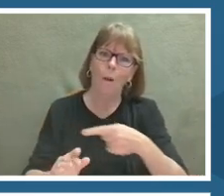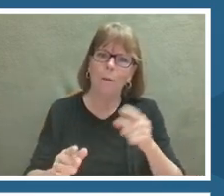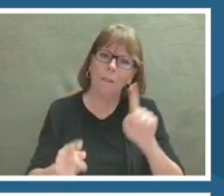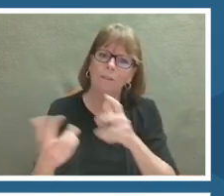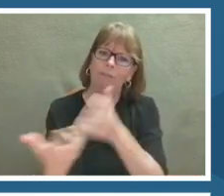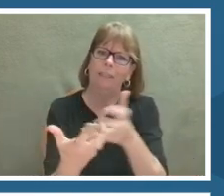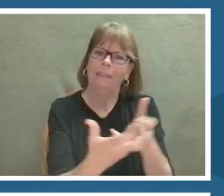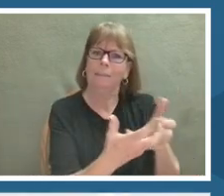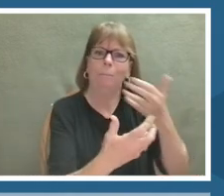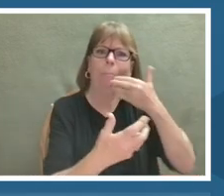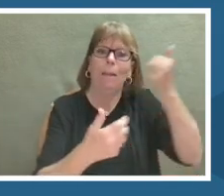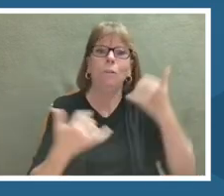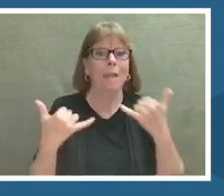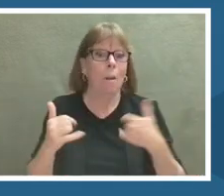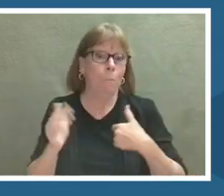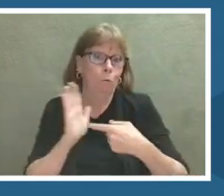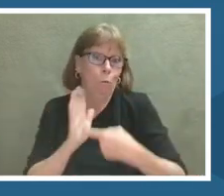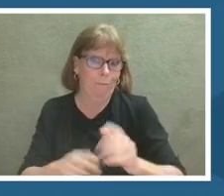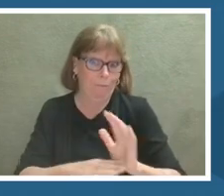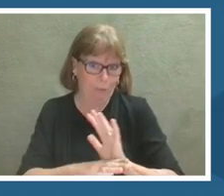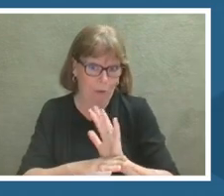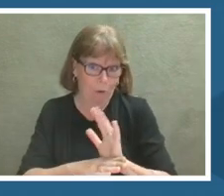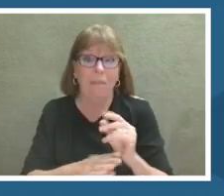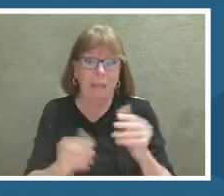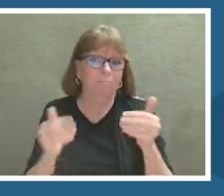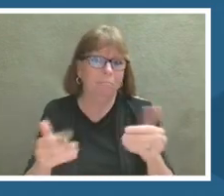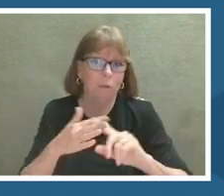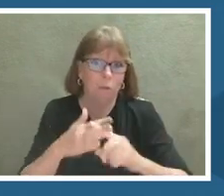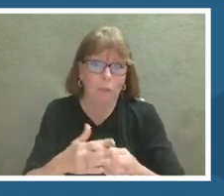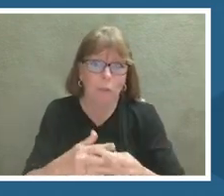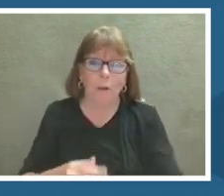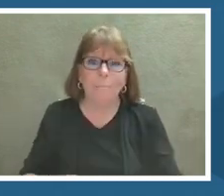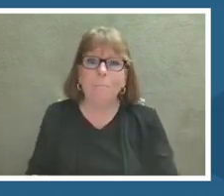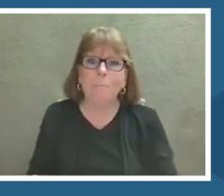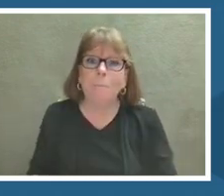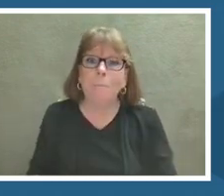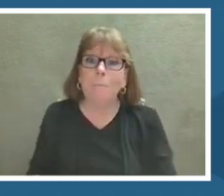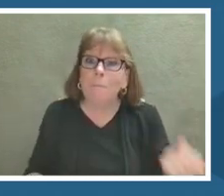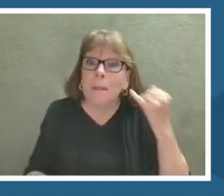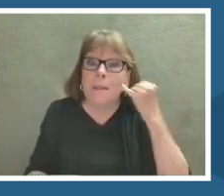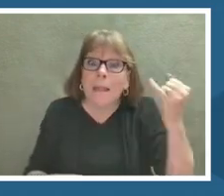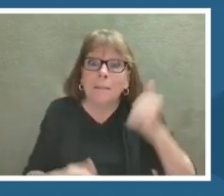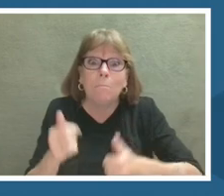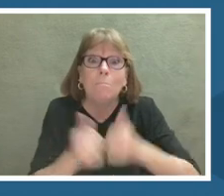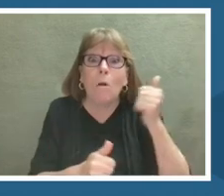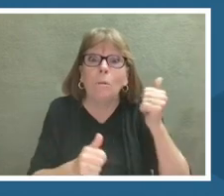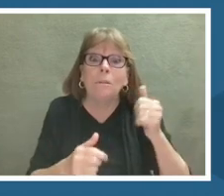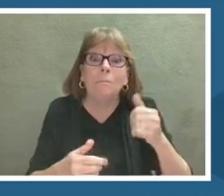Let's go ahead. Imagine one of the most powerful explosions in the universe.